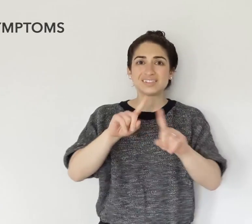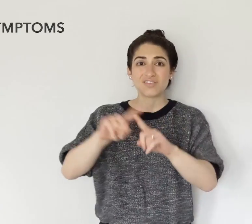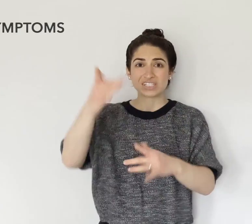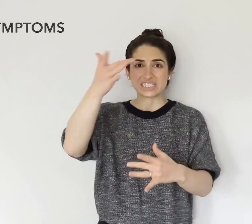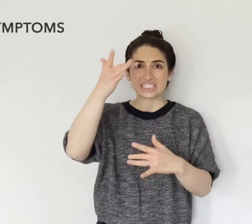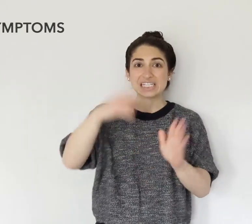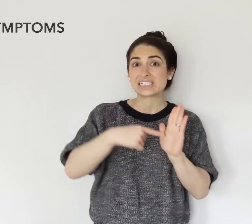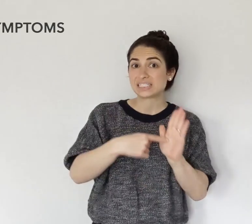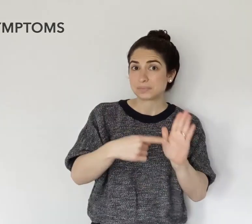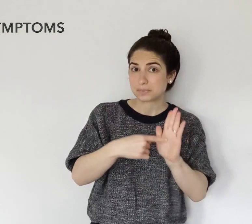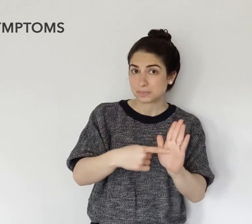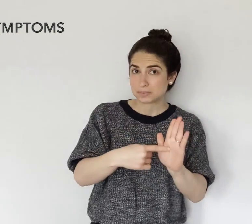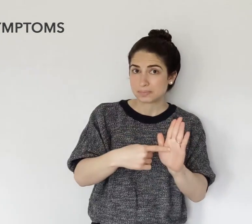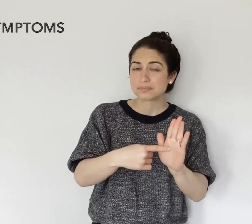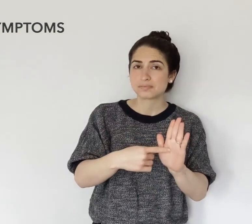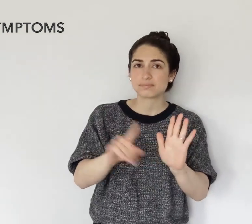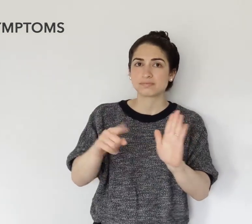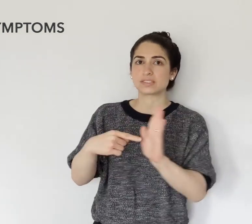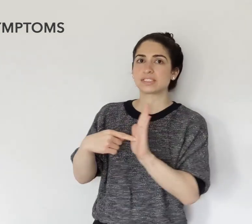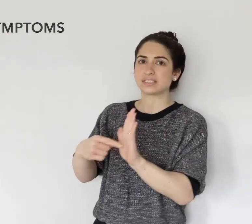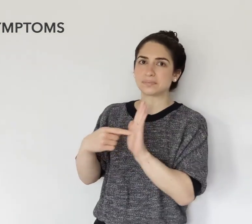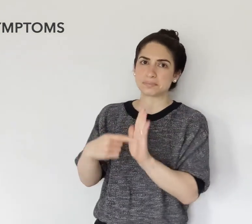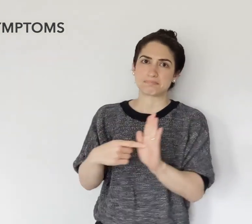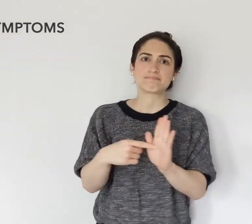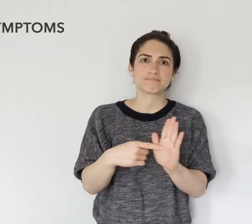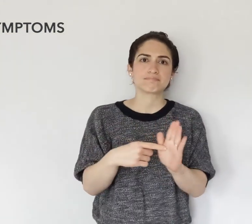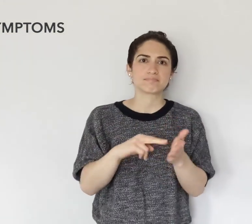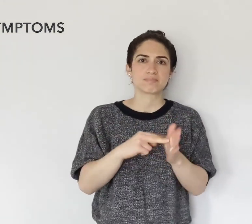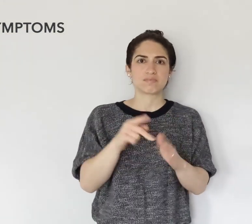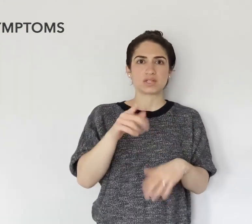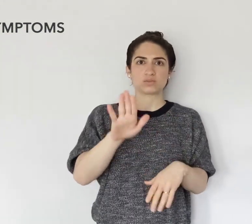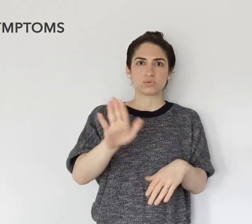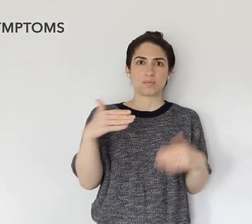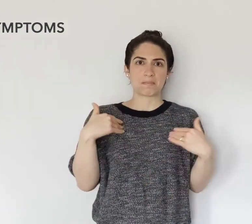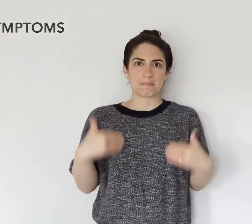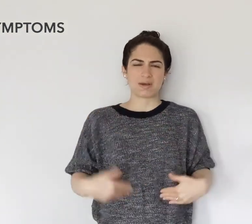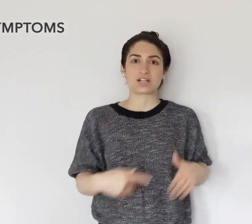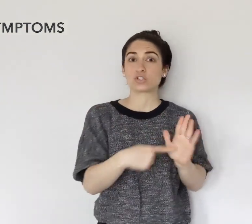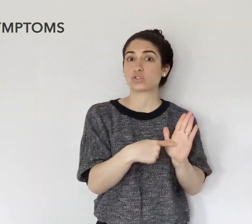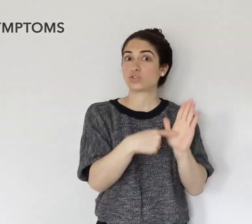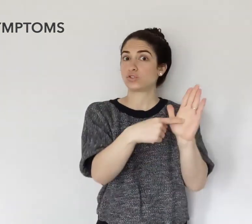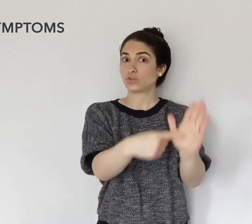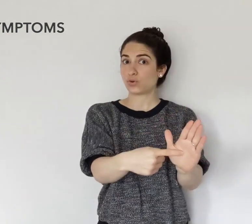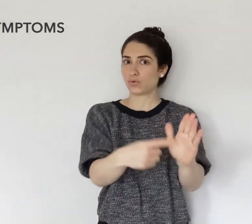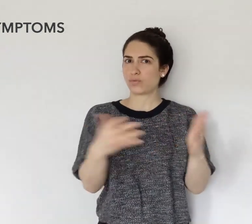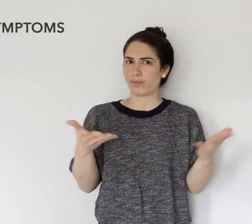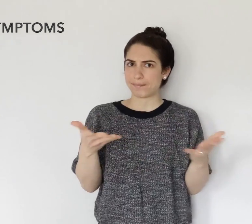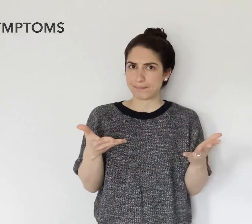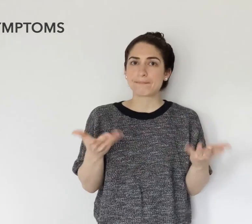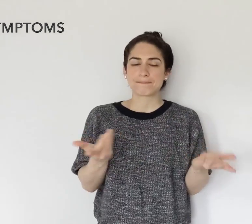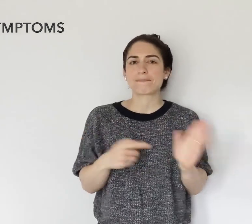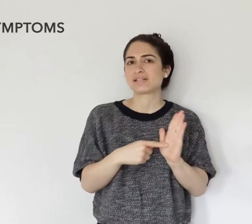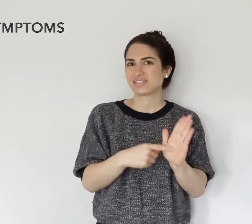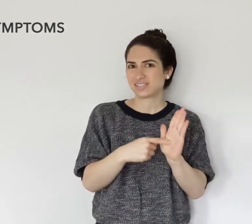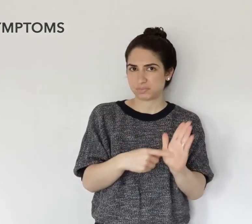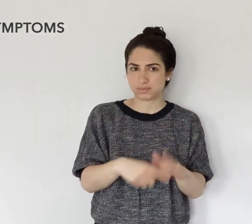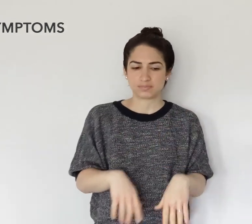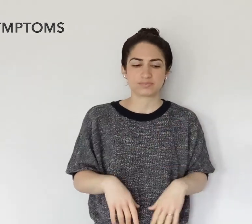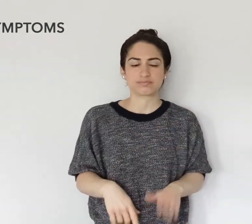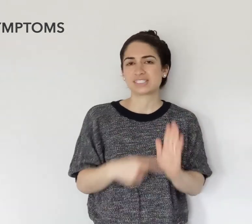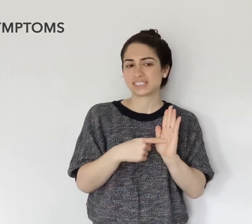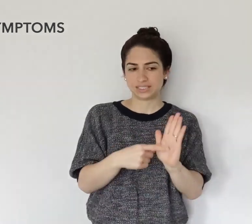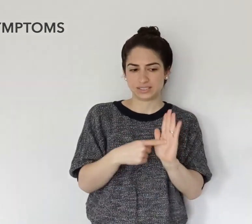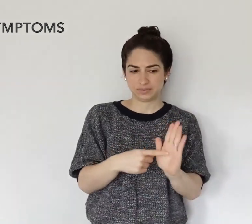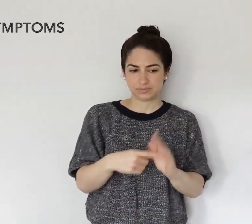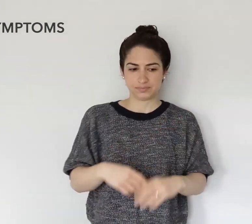Different SYMPTOMS -- means your body is *showing* what. SYMPTOM